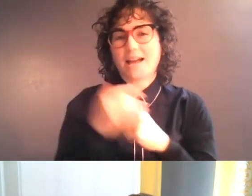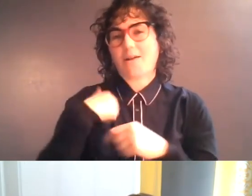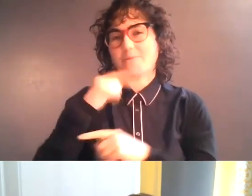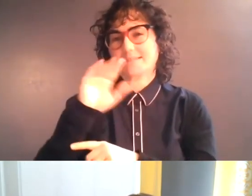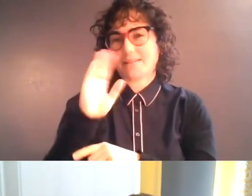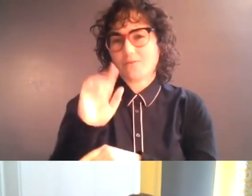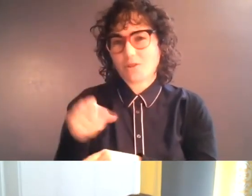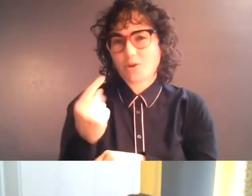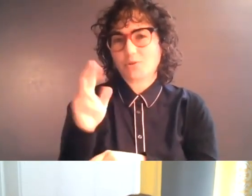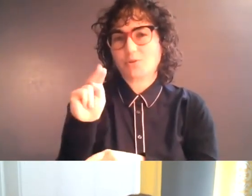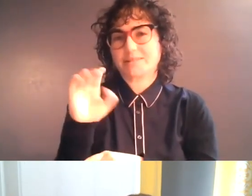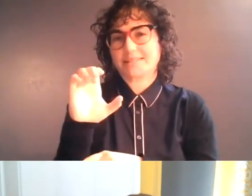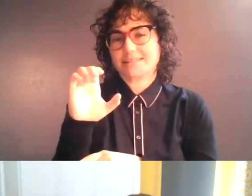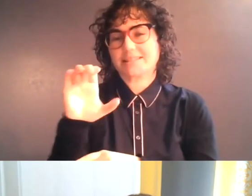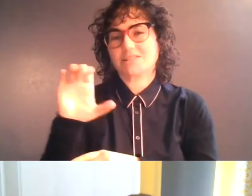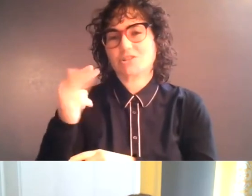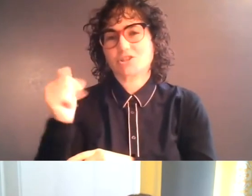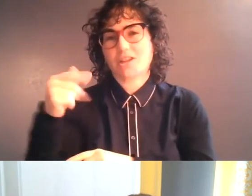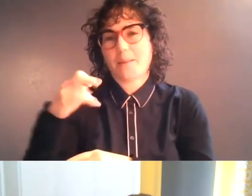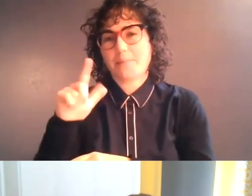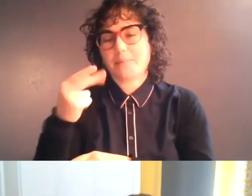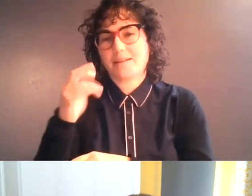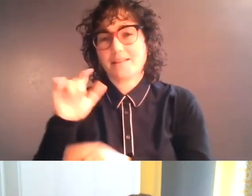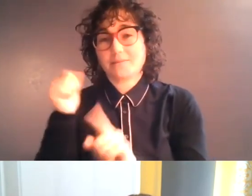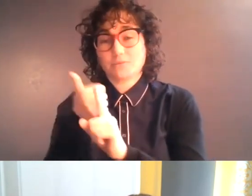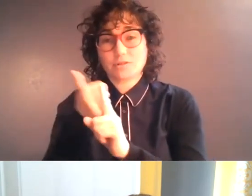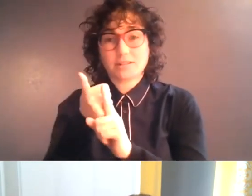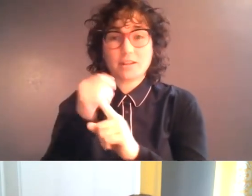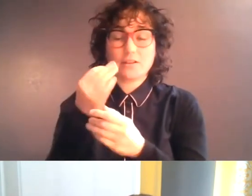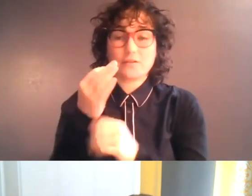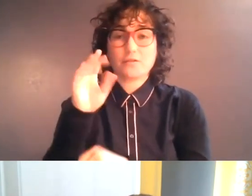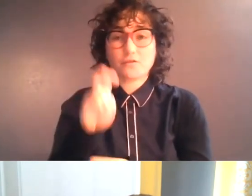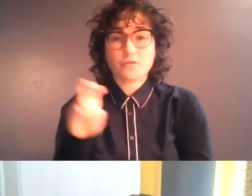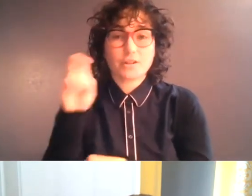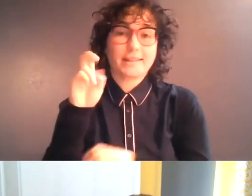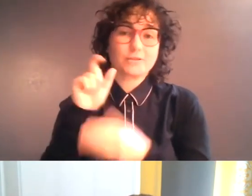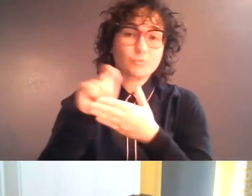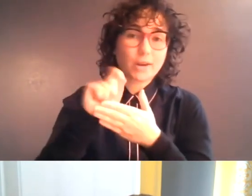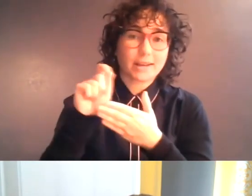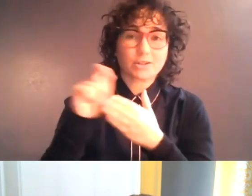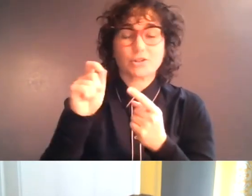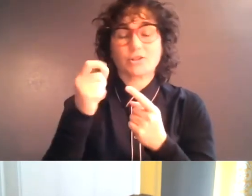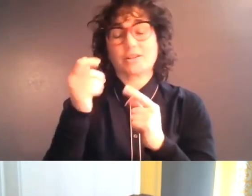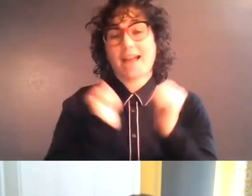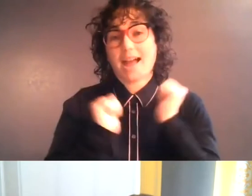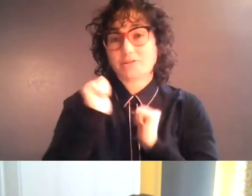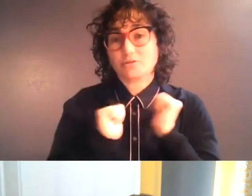UNC Chapel Hill. Meredith is a freelance writer, a sometime actor, and 2015 graduate of UNC